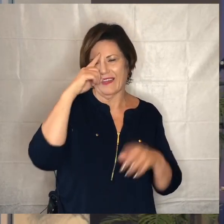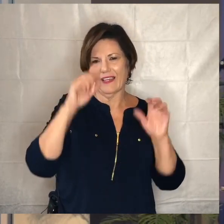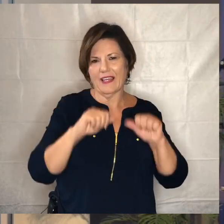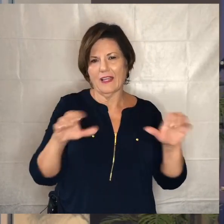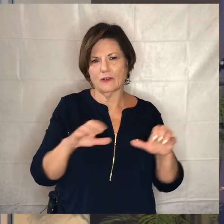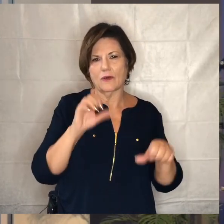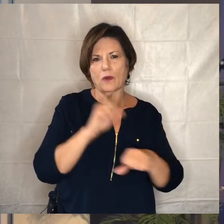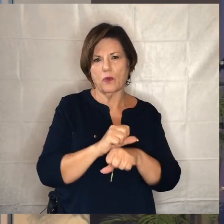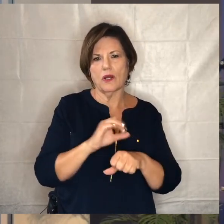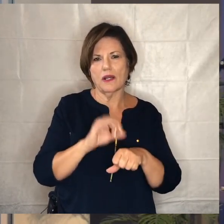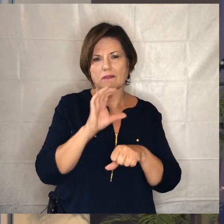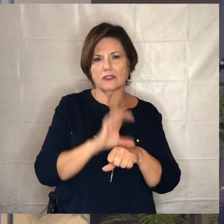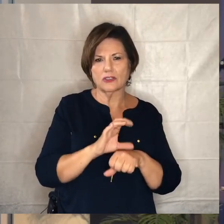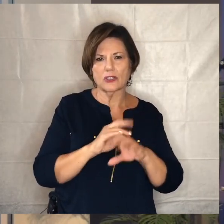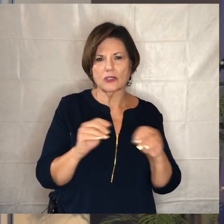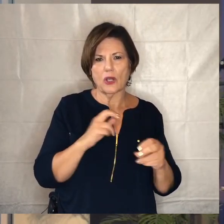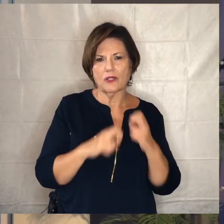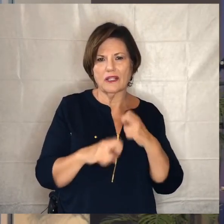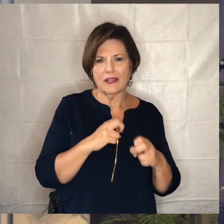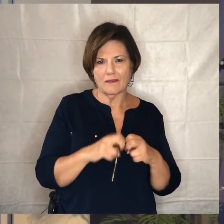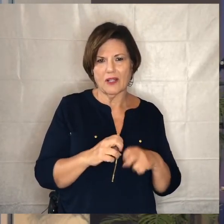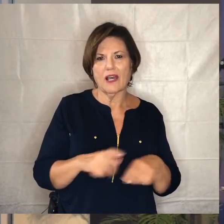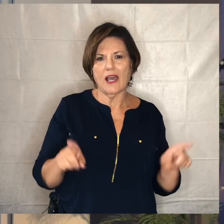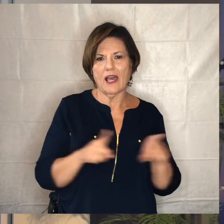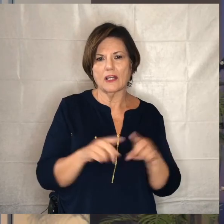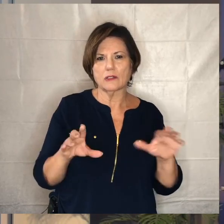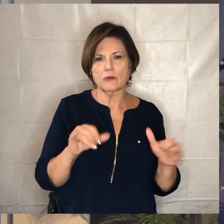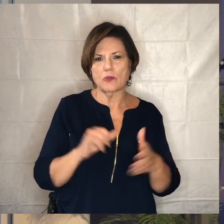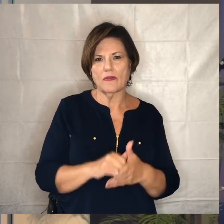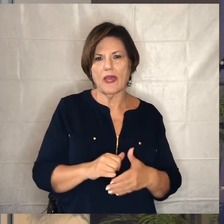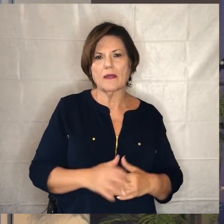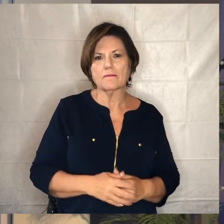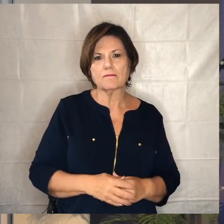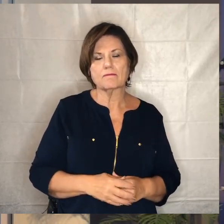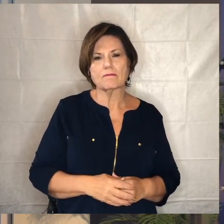the church with really no difficulty um sort of as we do that um i think that